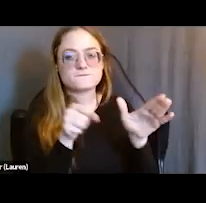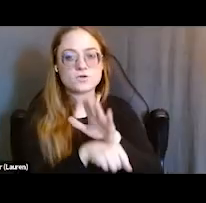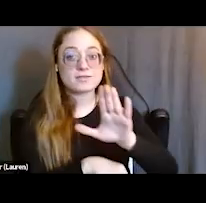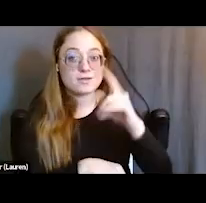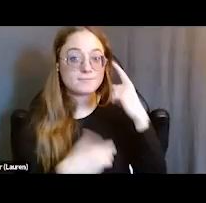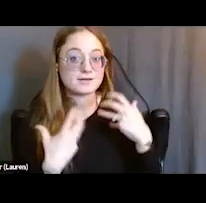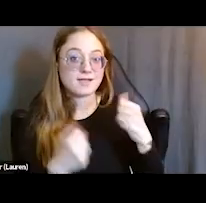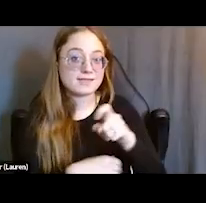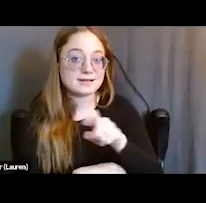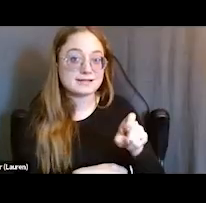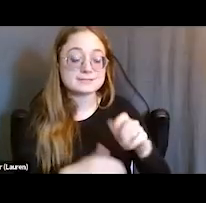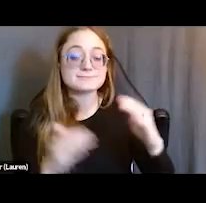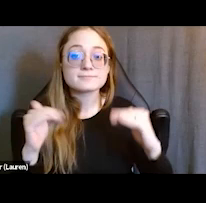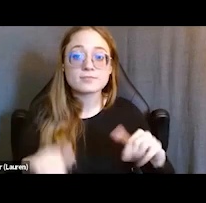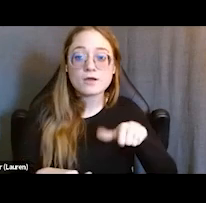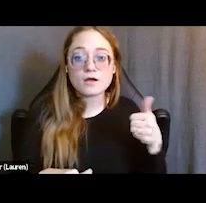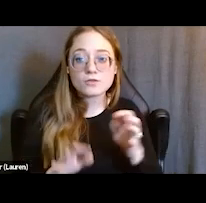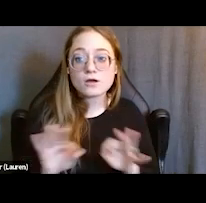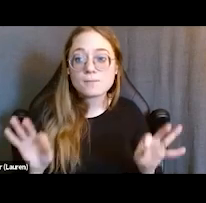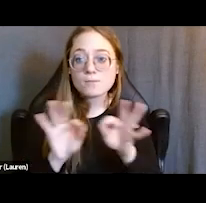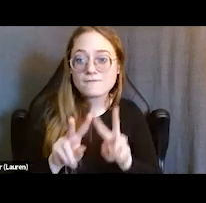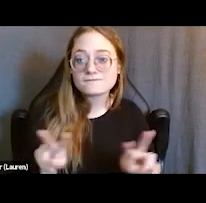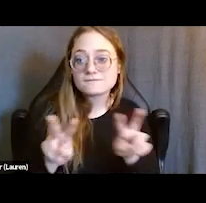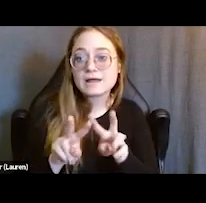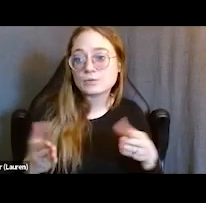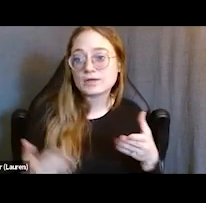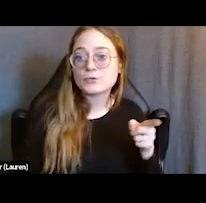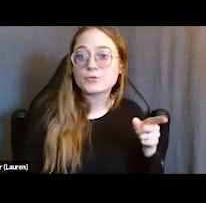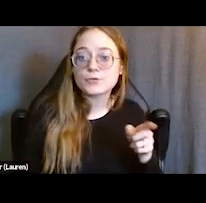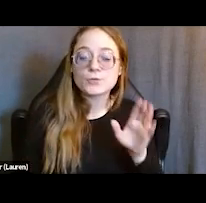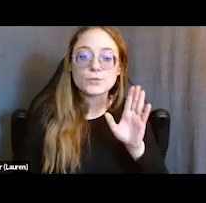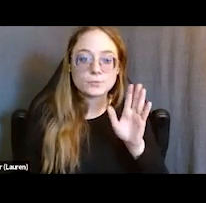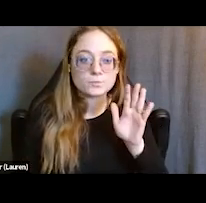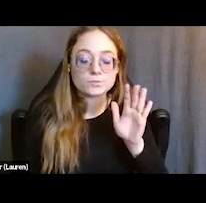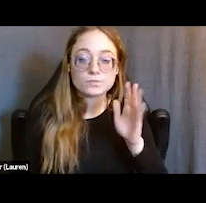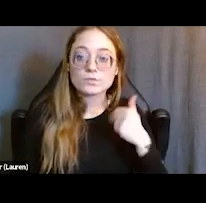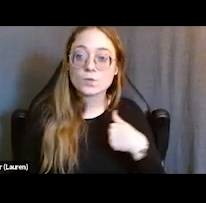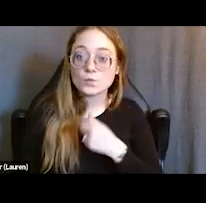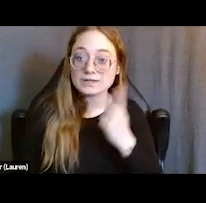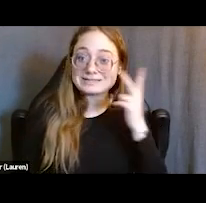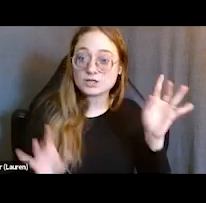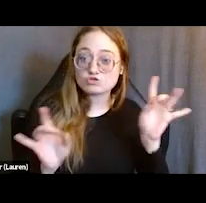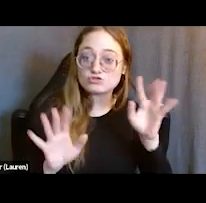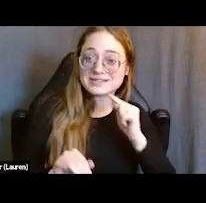And then, another really important value here is that we see crisis as an opportunity. So whether it's incarceration,